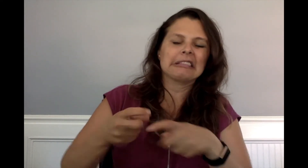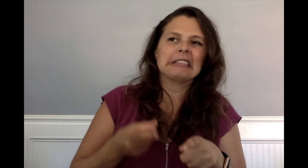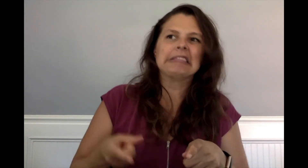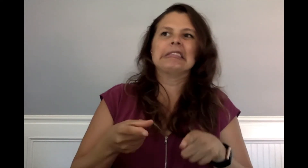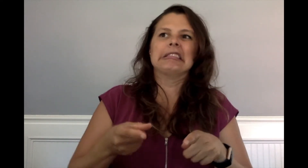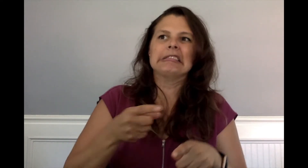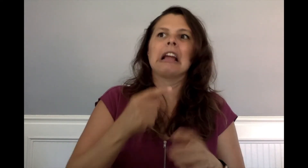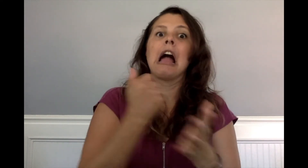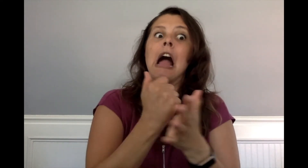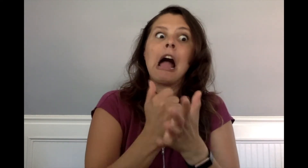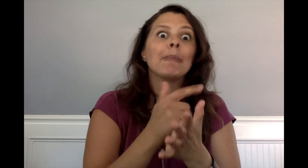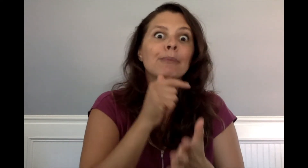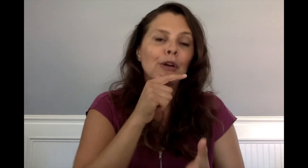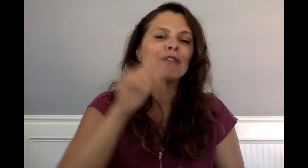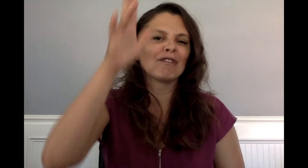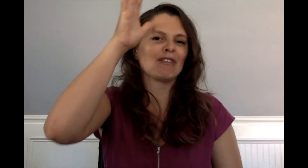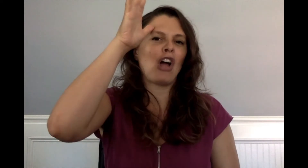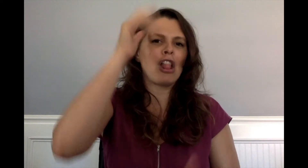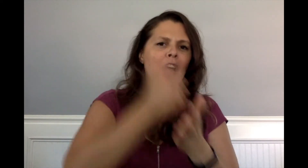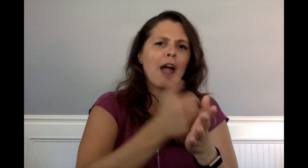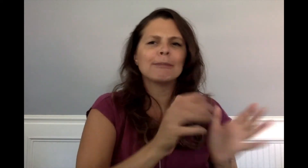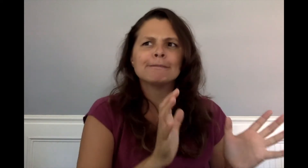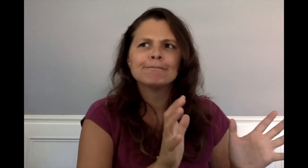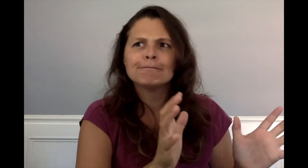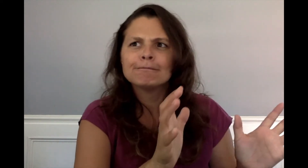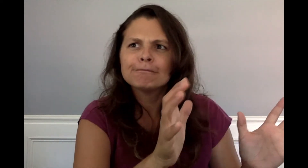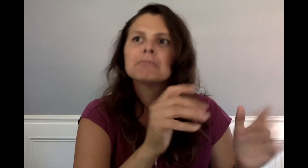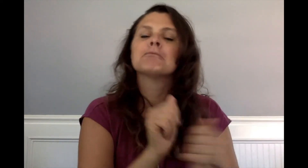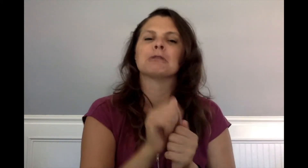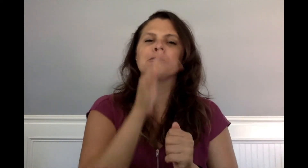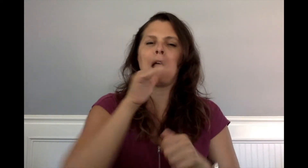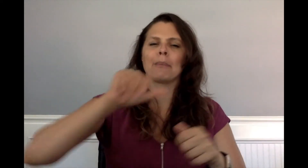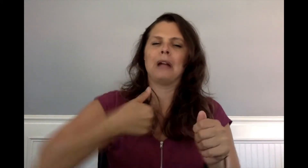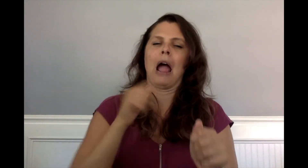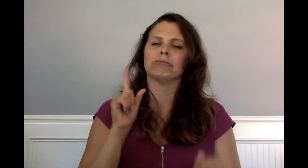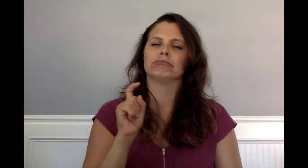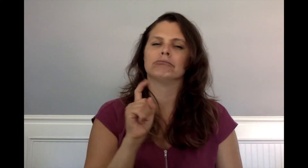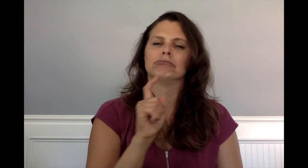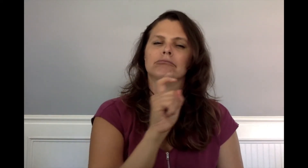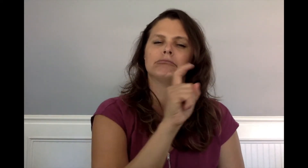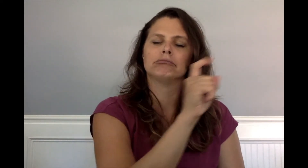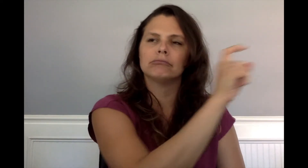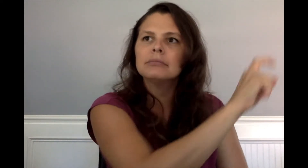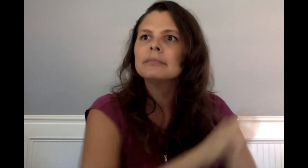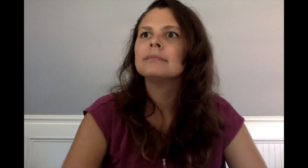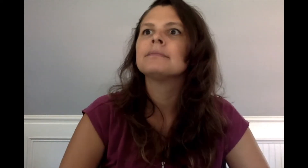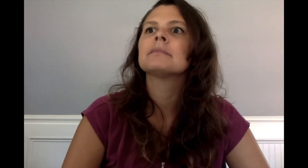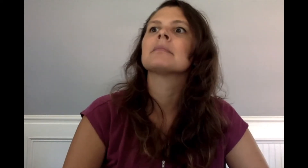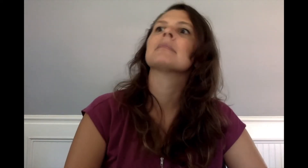He hobbled up the stairs with the help of Mr. Castle, Frog's mother right behind them.